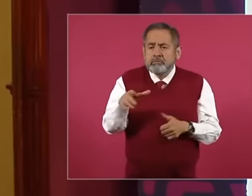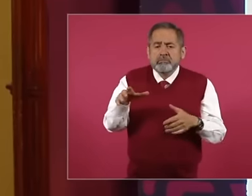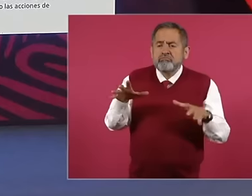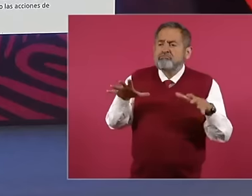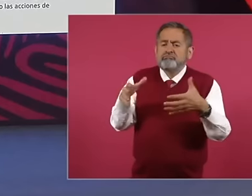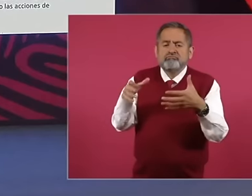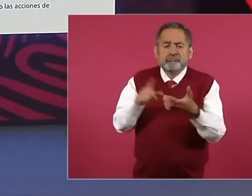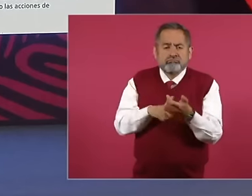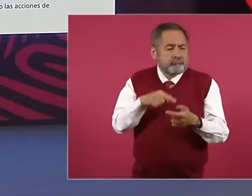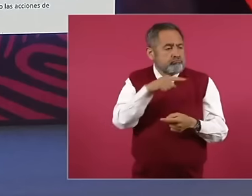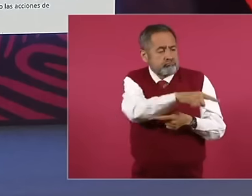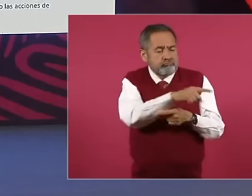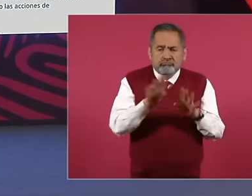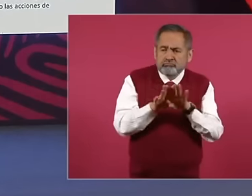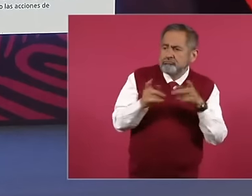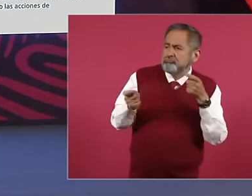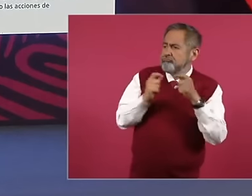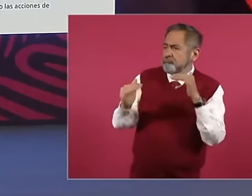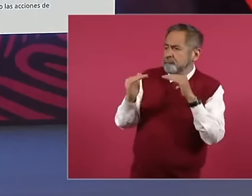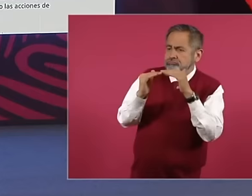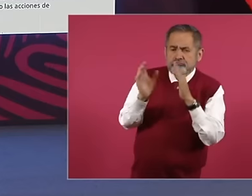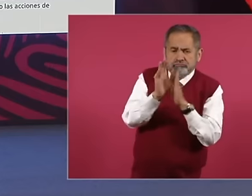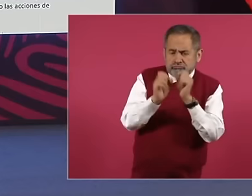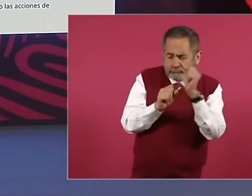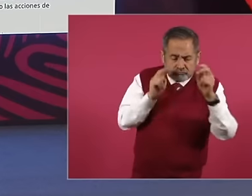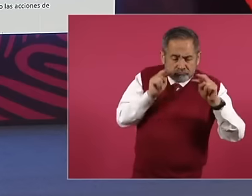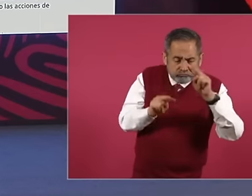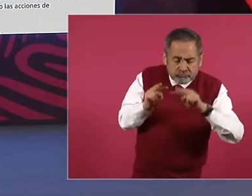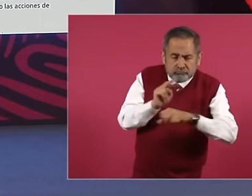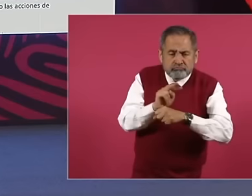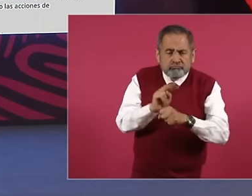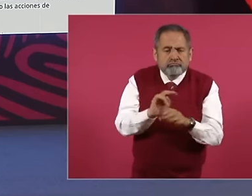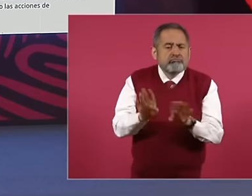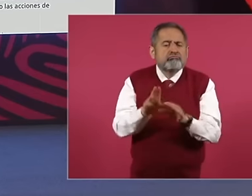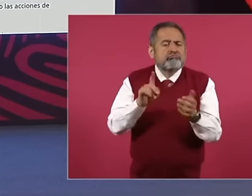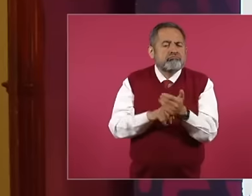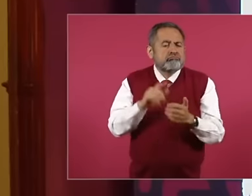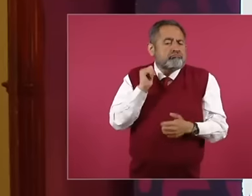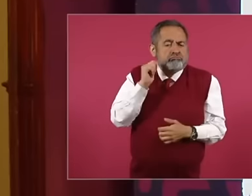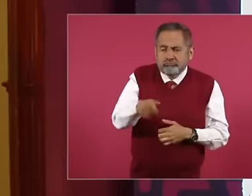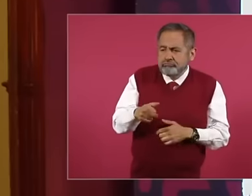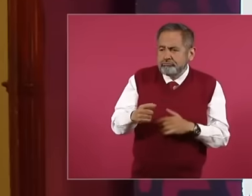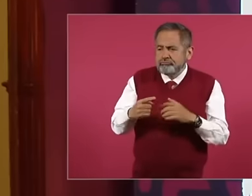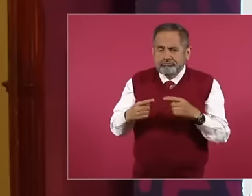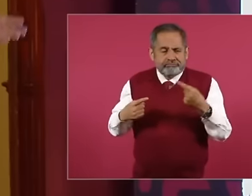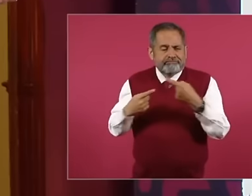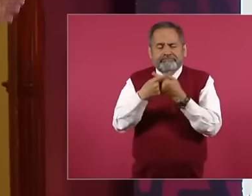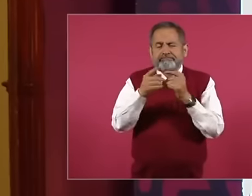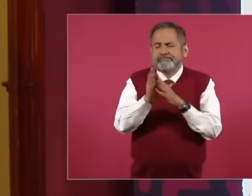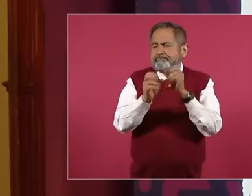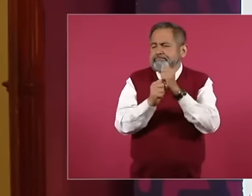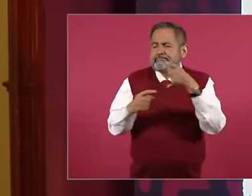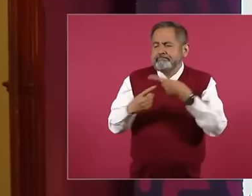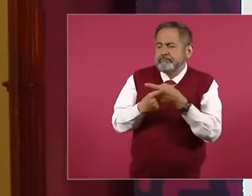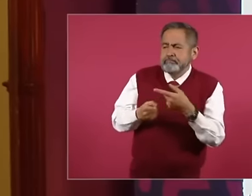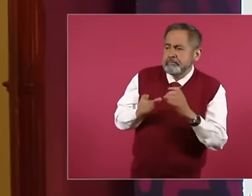activating means of constitutional control, such as actions of unconstitutionality that